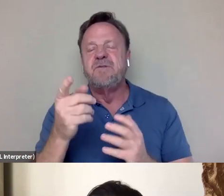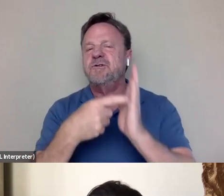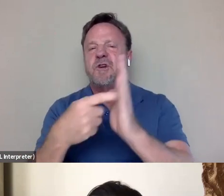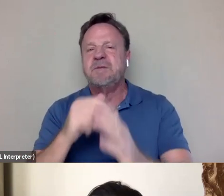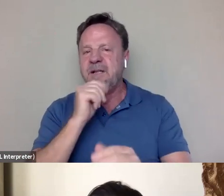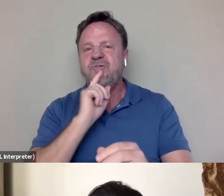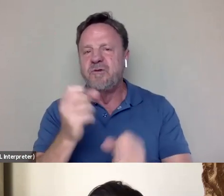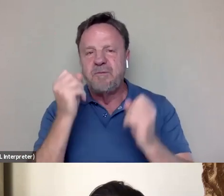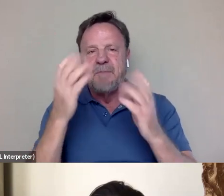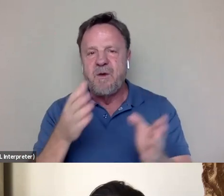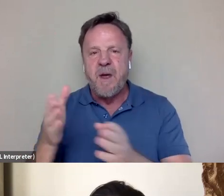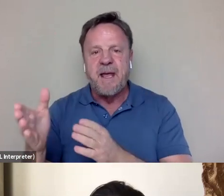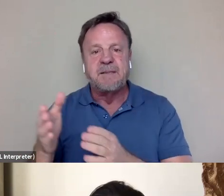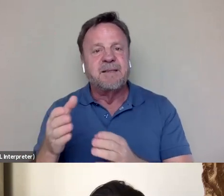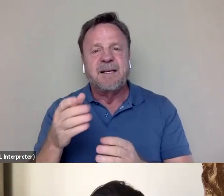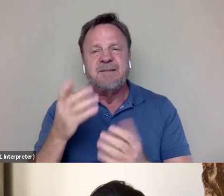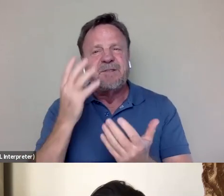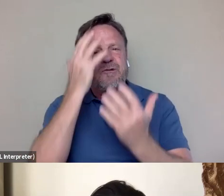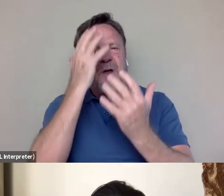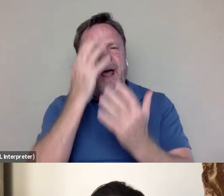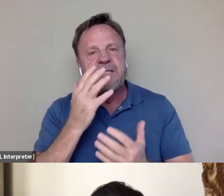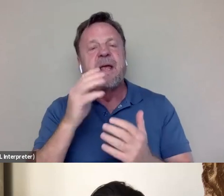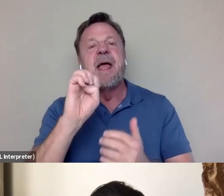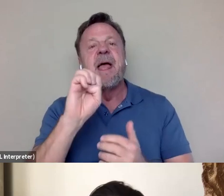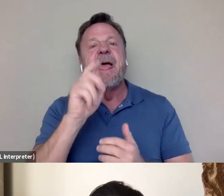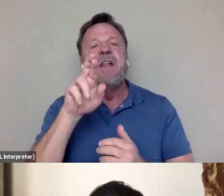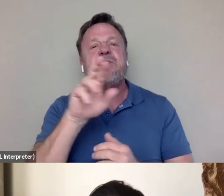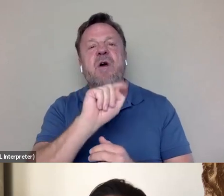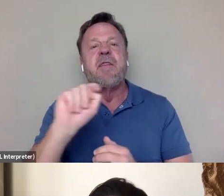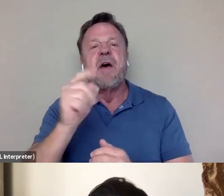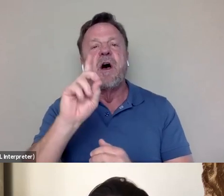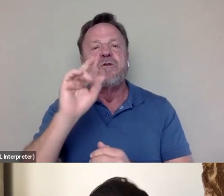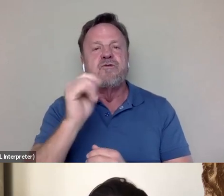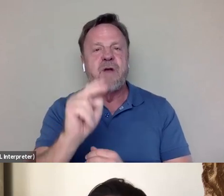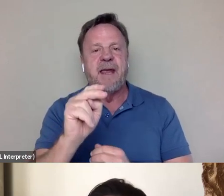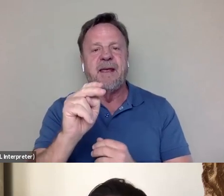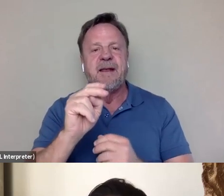For me, it was that tragedy of "Enter The Dragon" coming out almost immediately after he dies